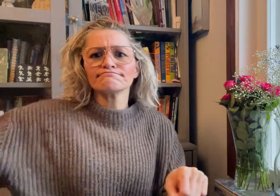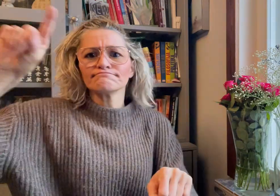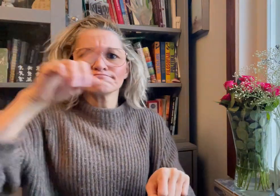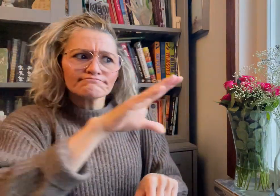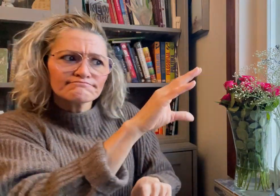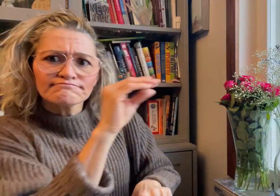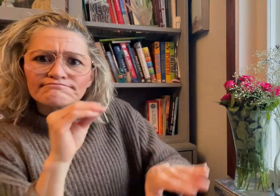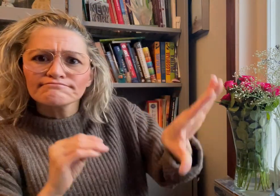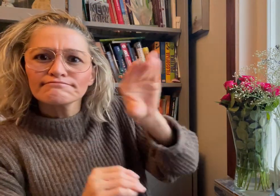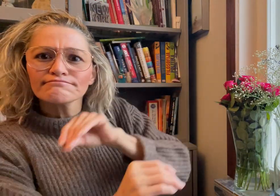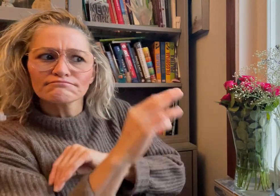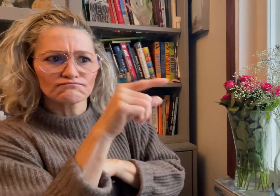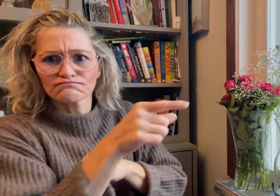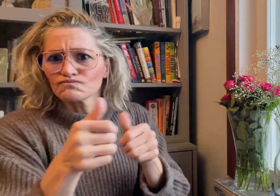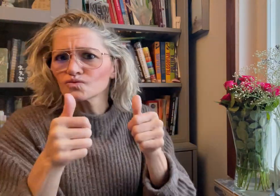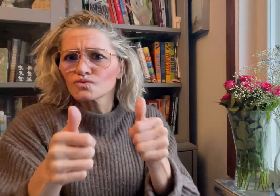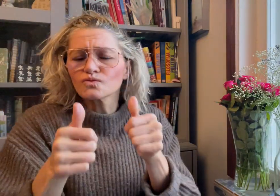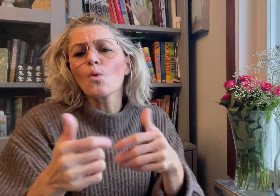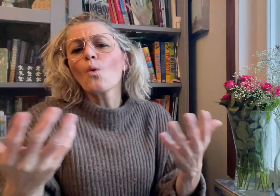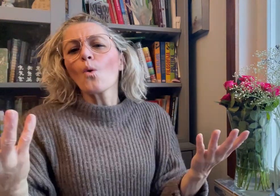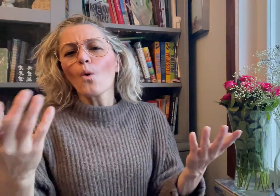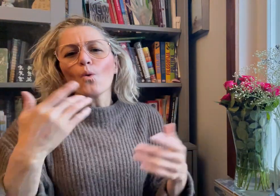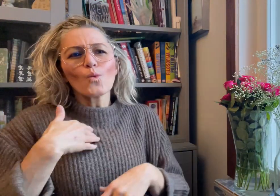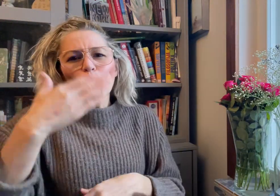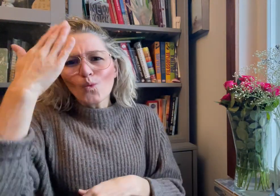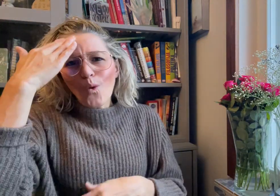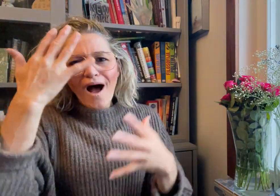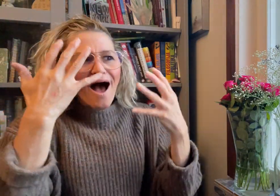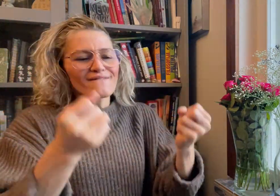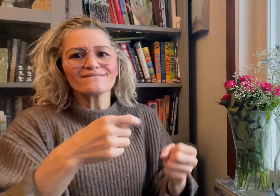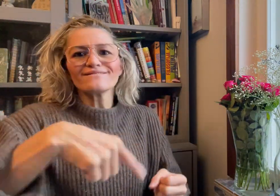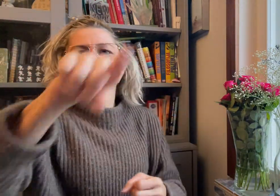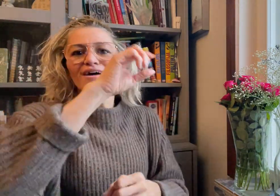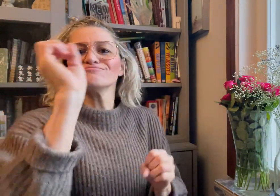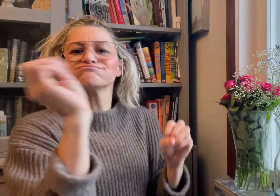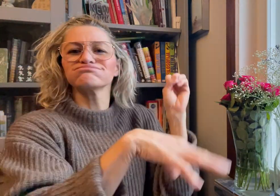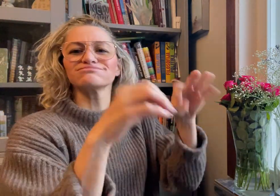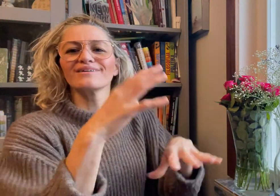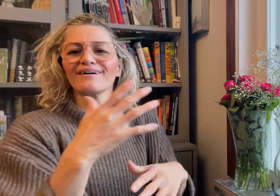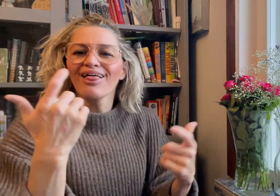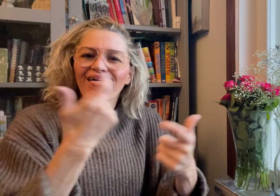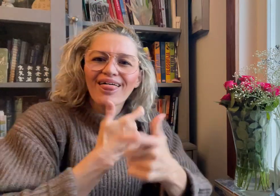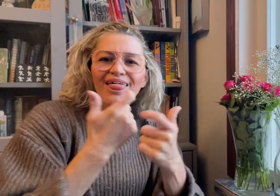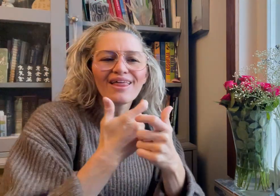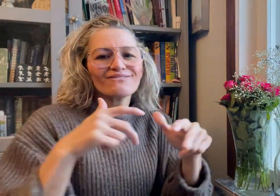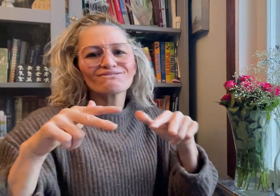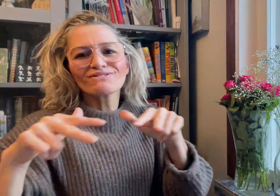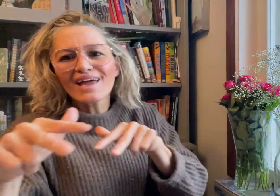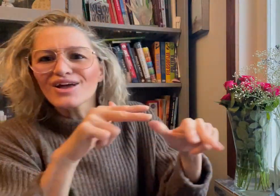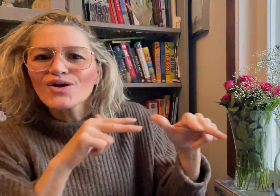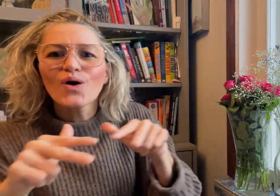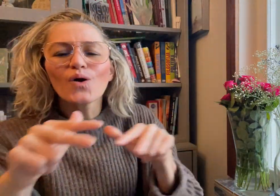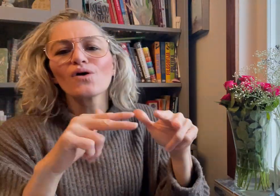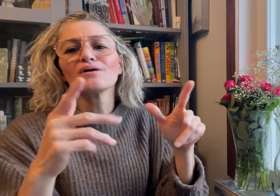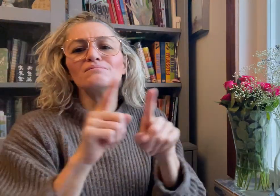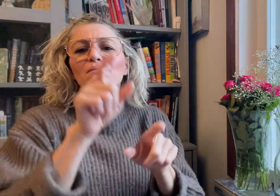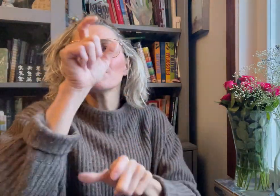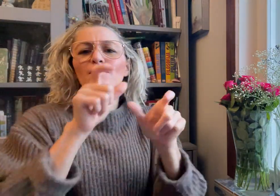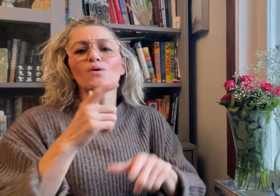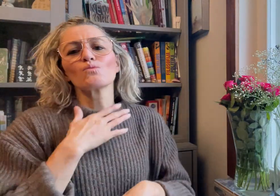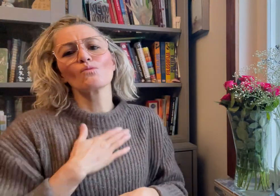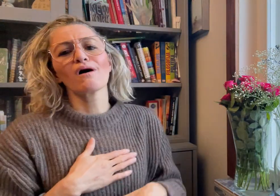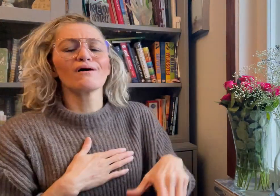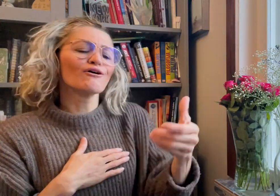I mean, it's fun for the funny videos and just kind